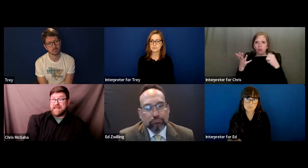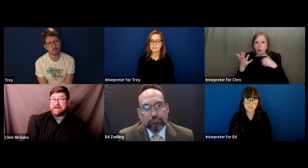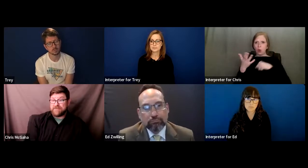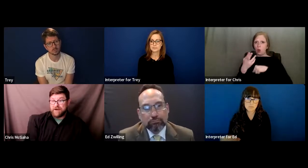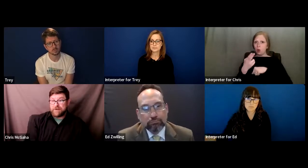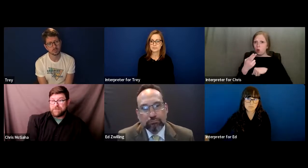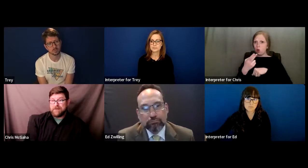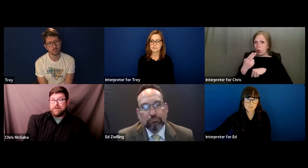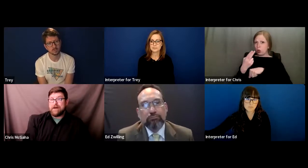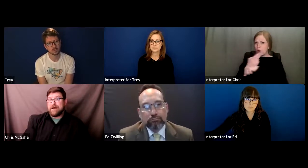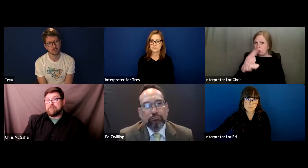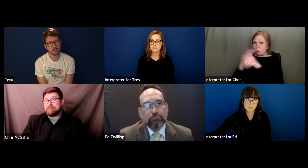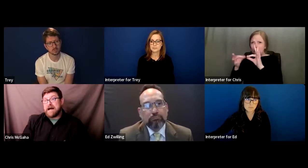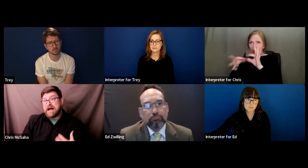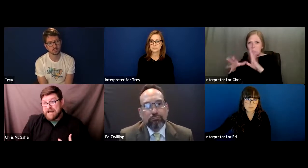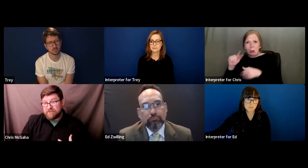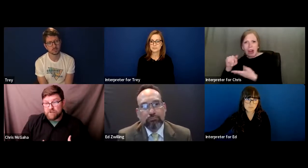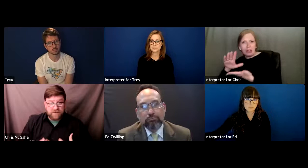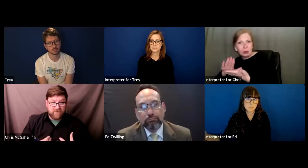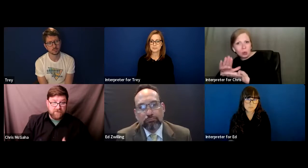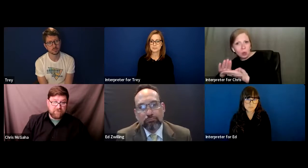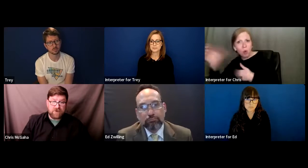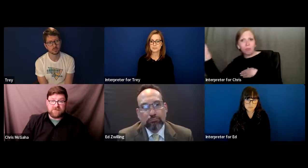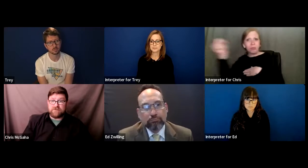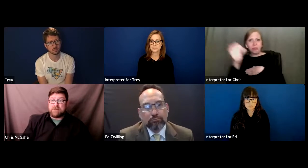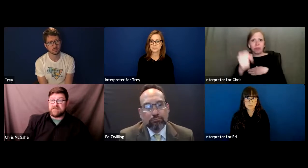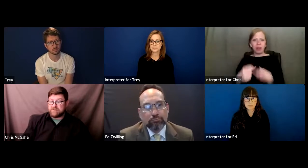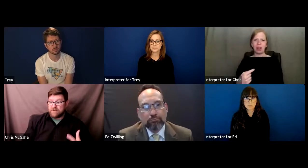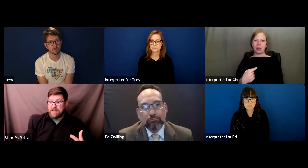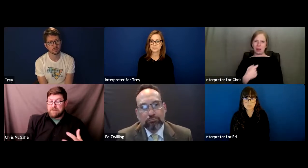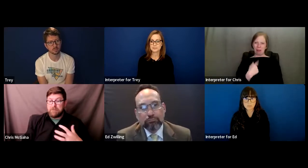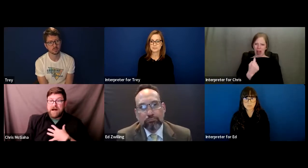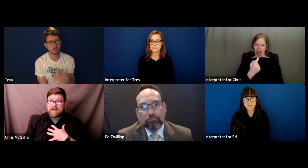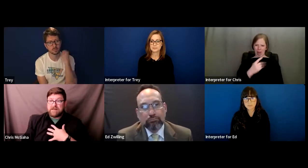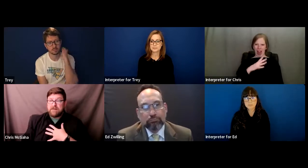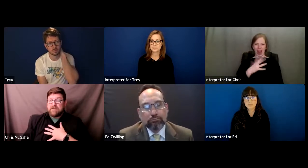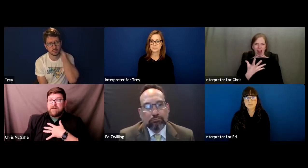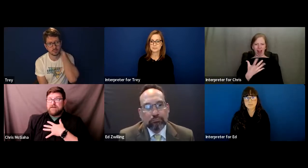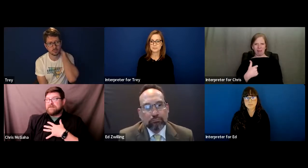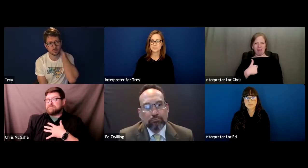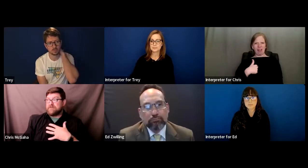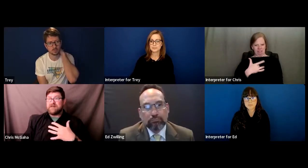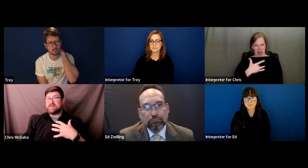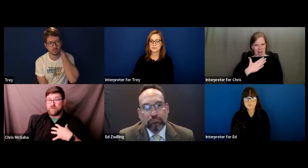have there. I have a little bit of a beef personally with that because I feel like my funding source